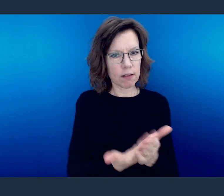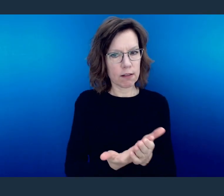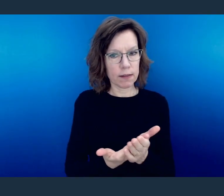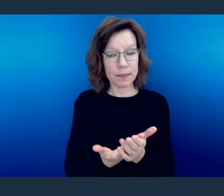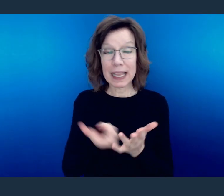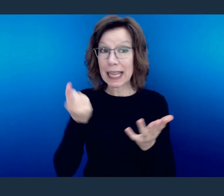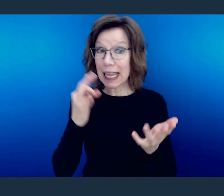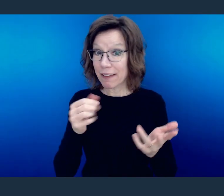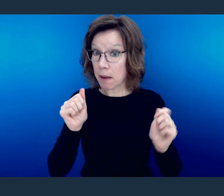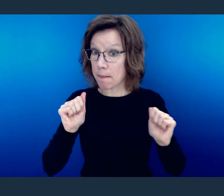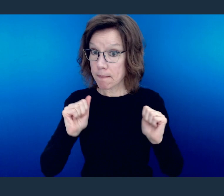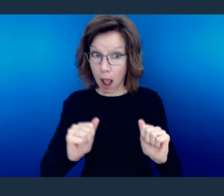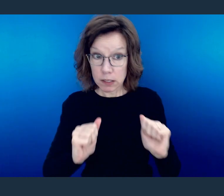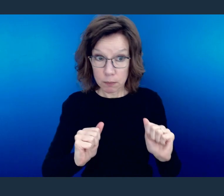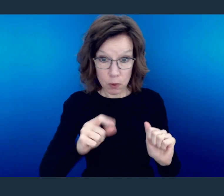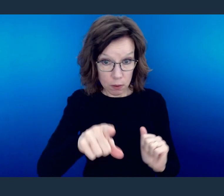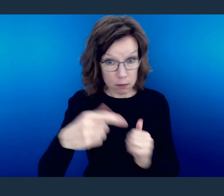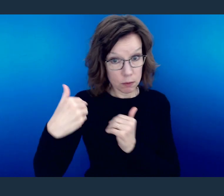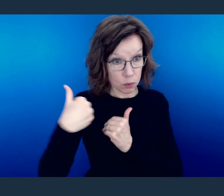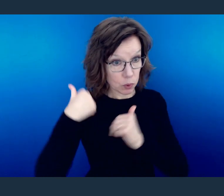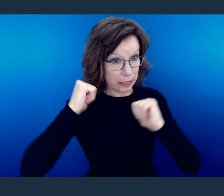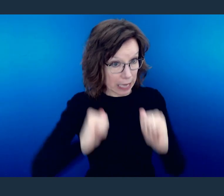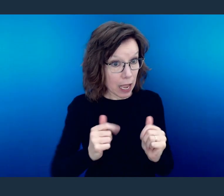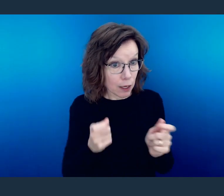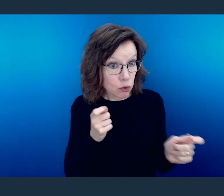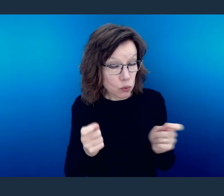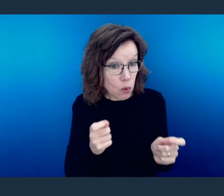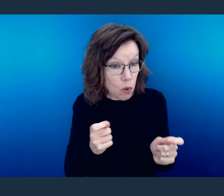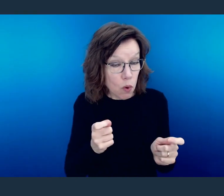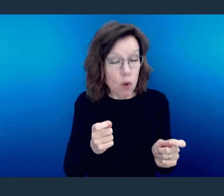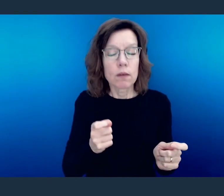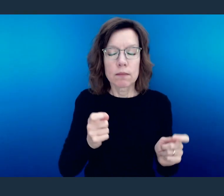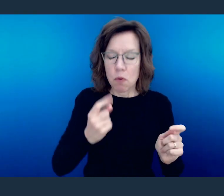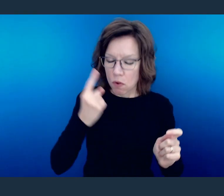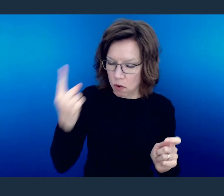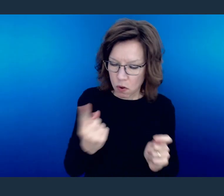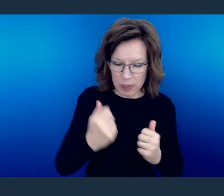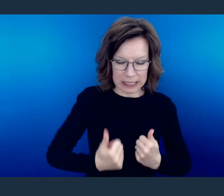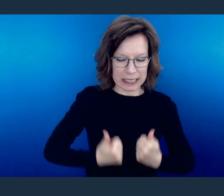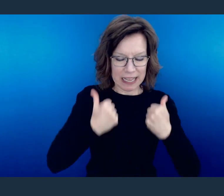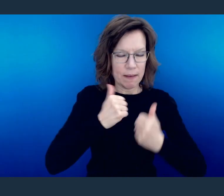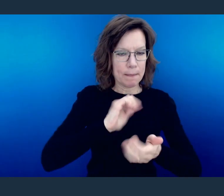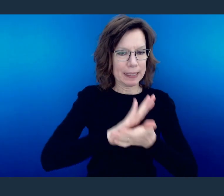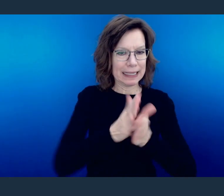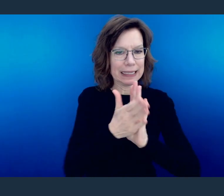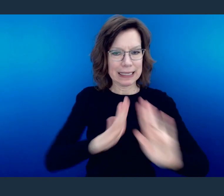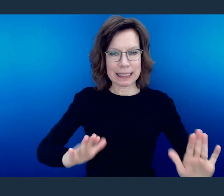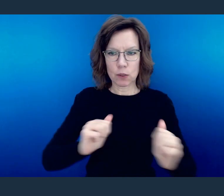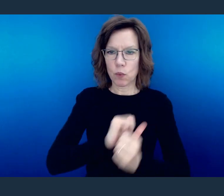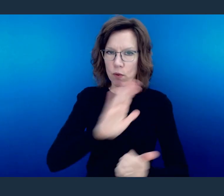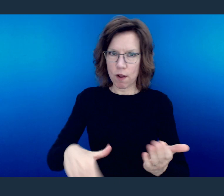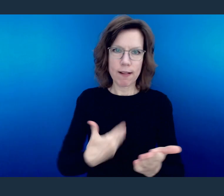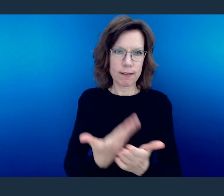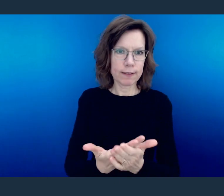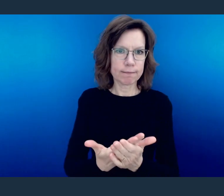If possible, so far as it depends on you, live peaceably with all."